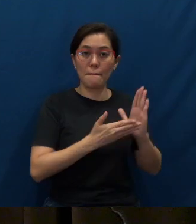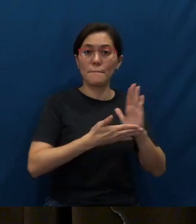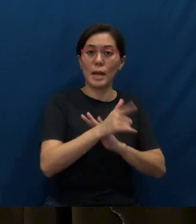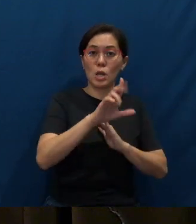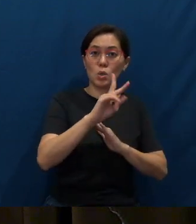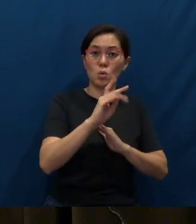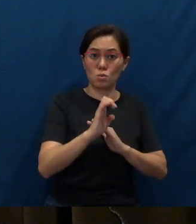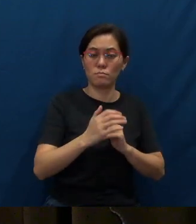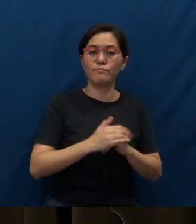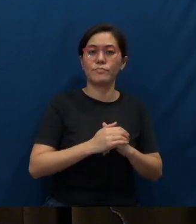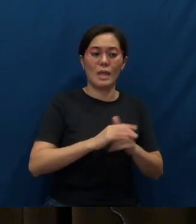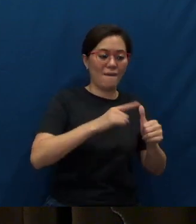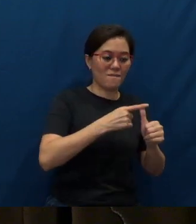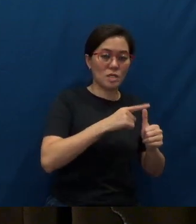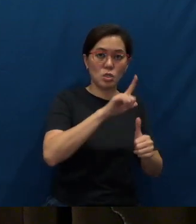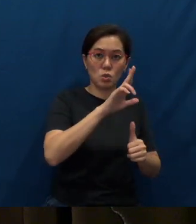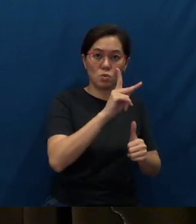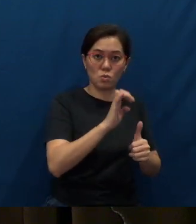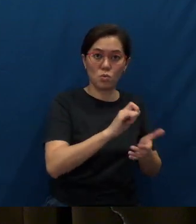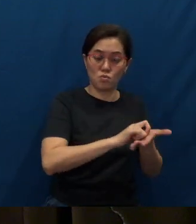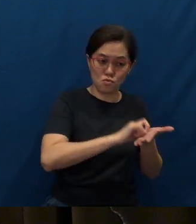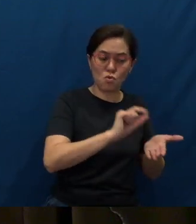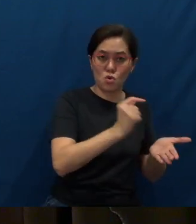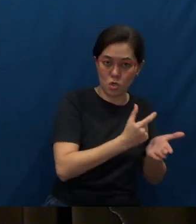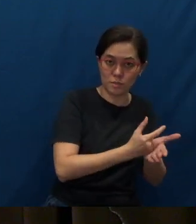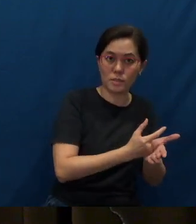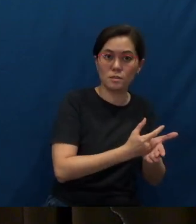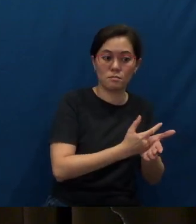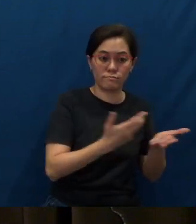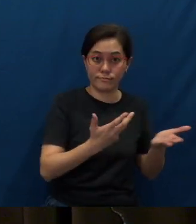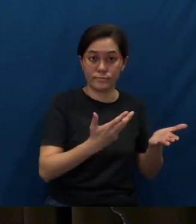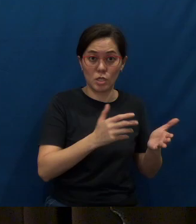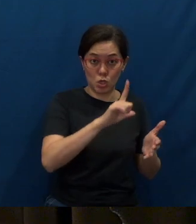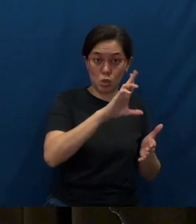The first, of course, was, you know, the Gospel according to Luke,